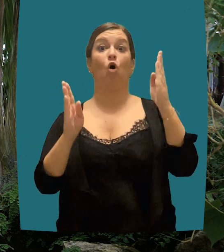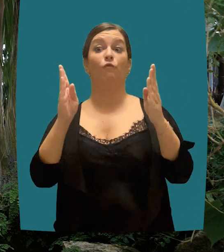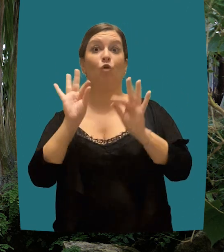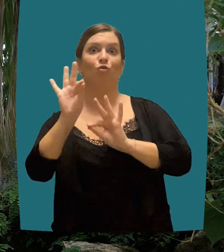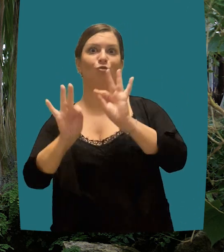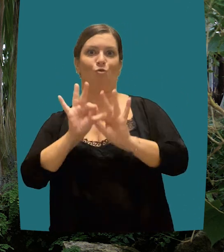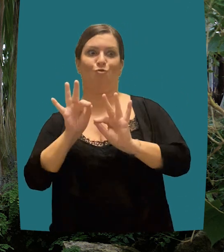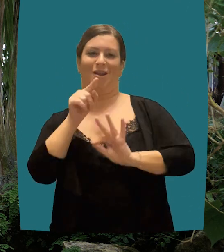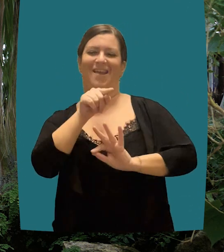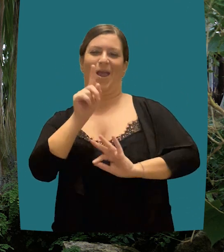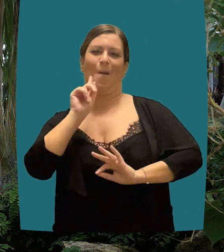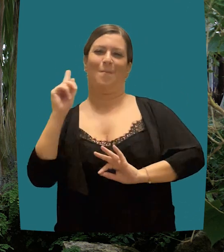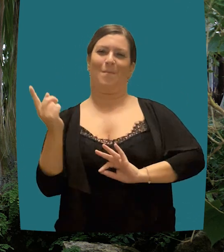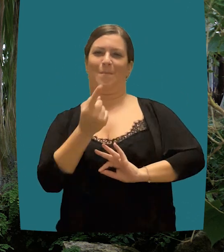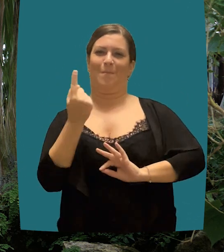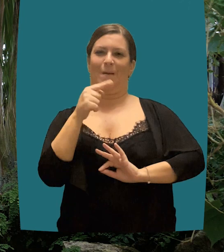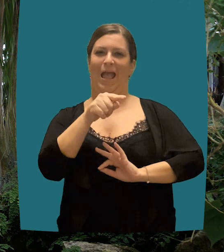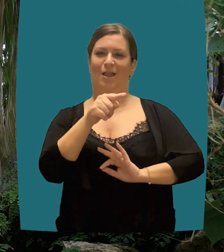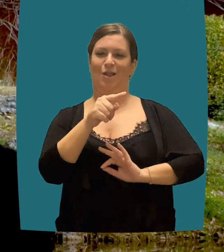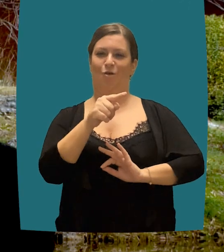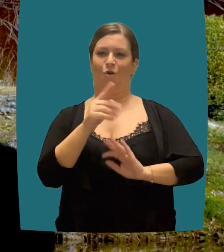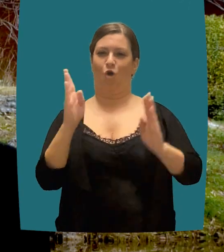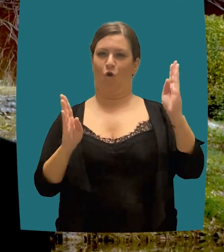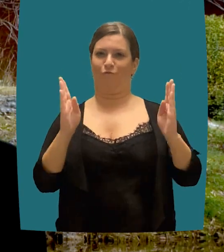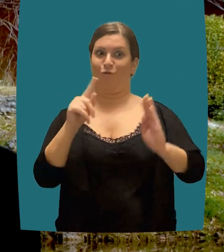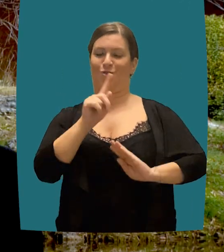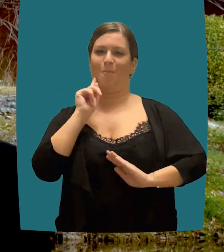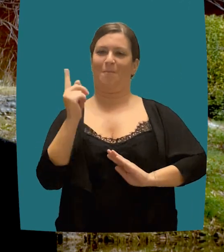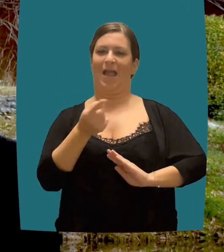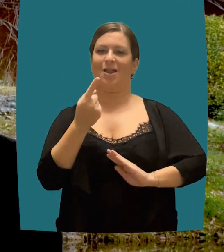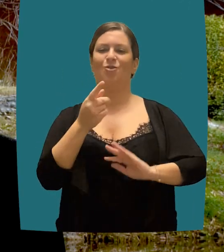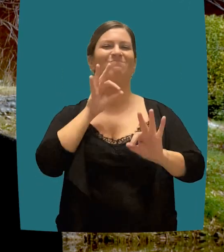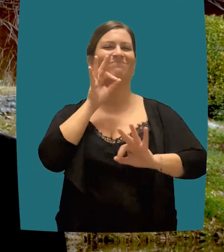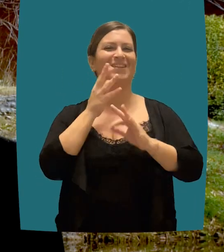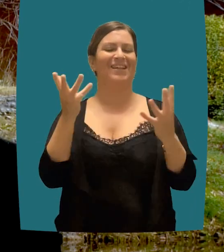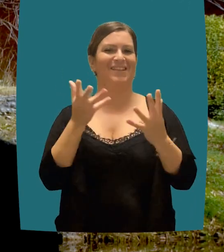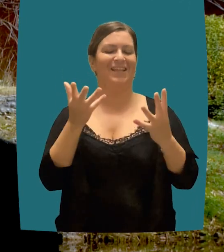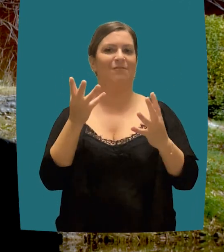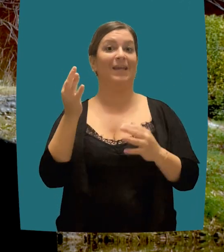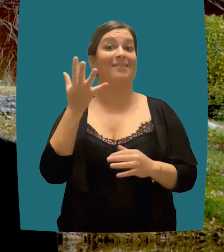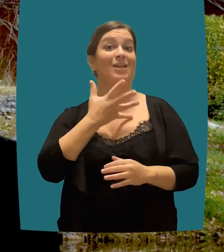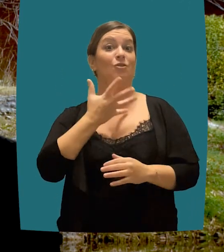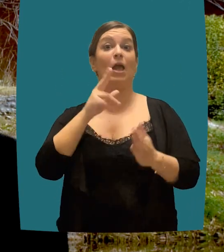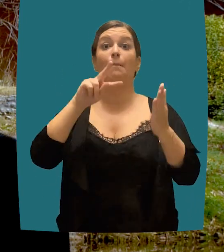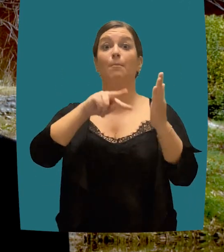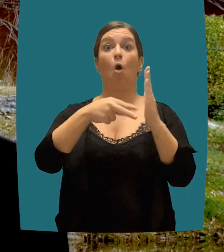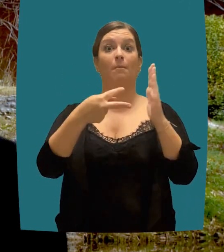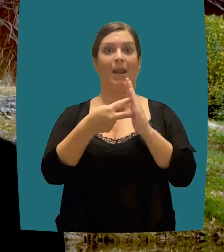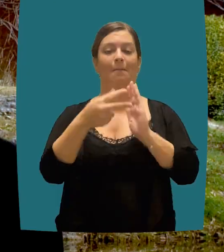it, the "polluter pays" principle, in order to restore, as far as possible, the original environmental status.